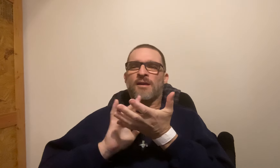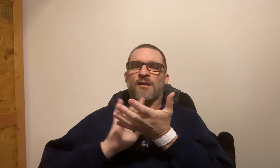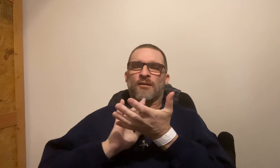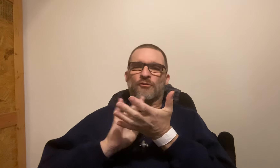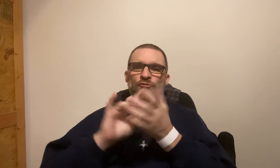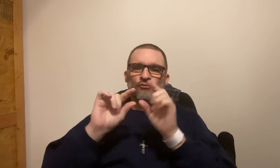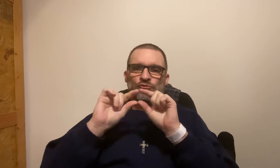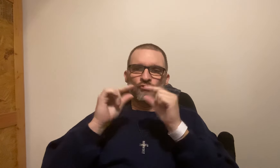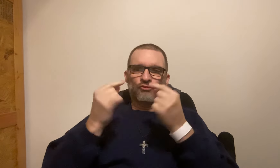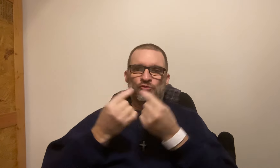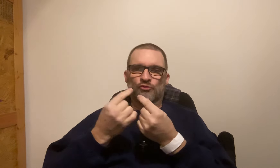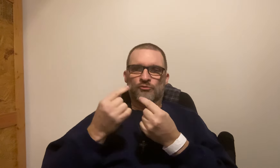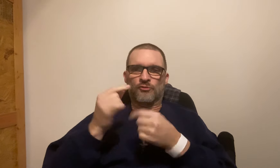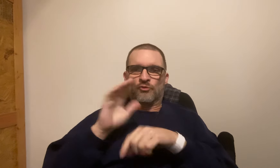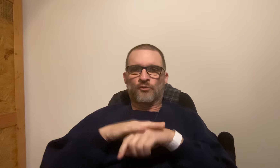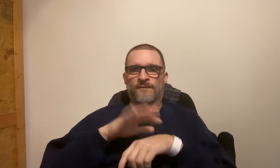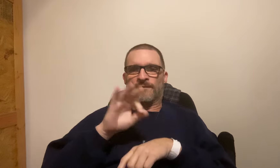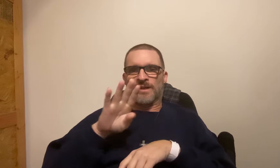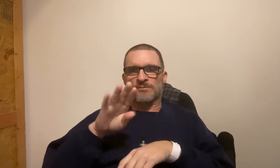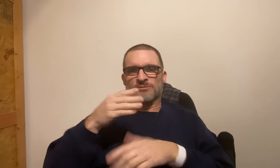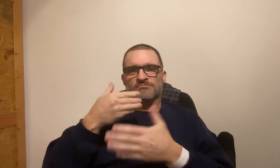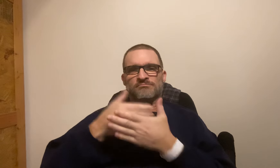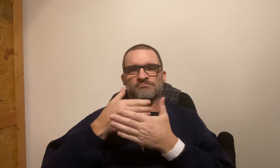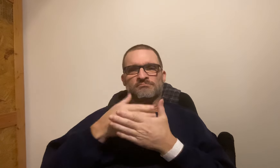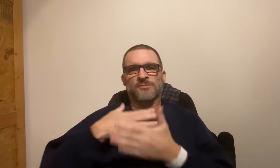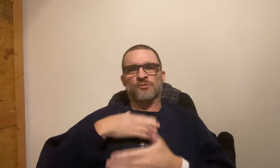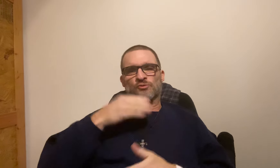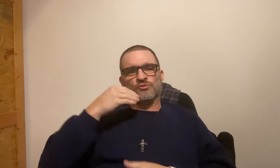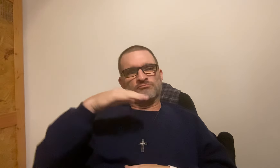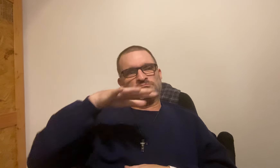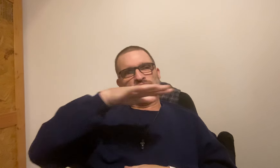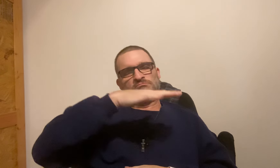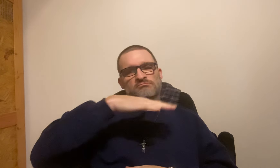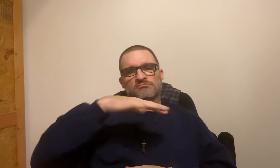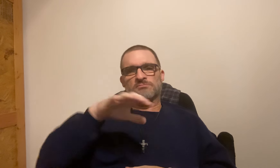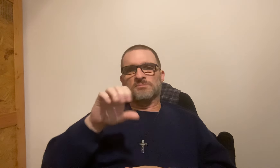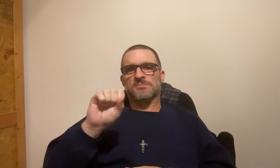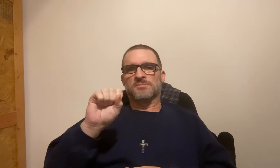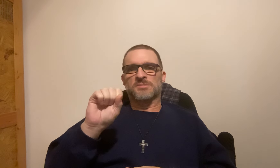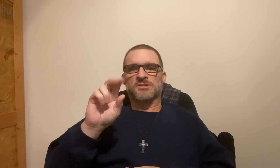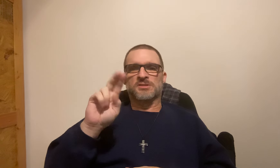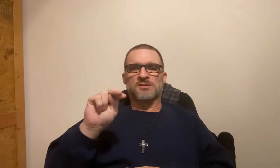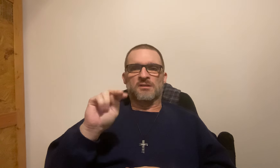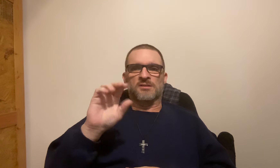not media, medical group on Facebook that's nearby my home.